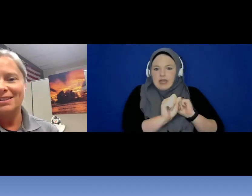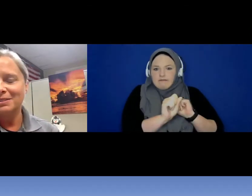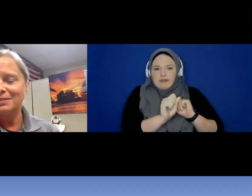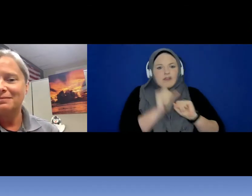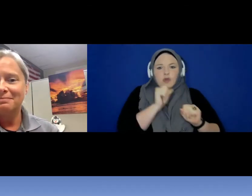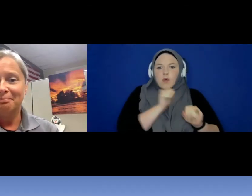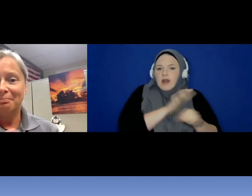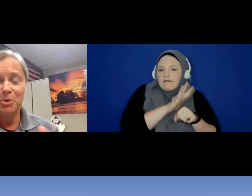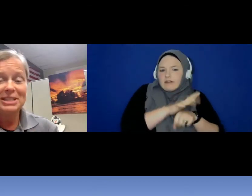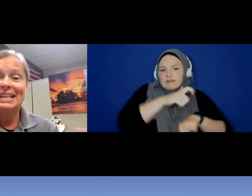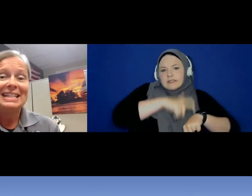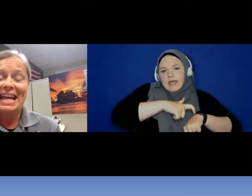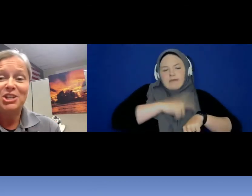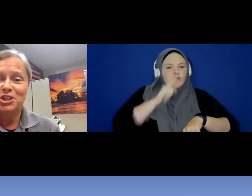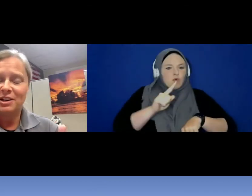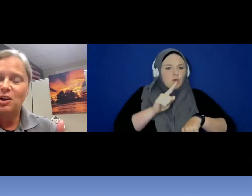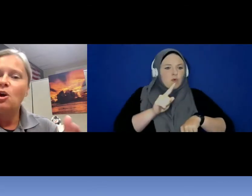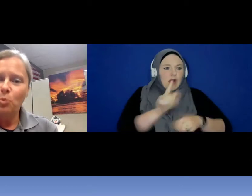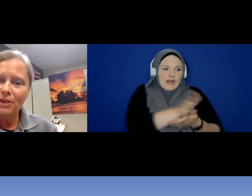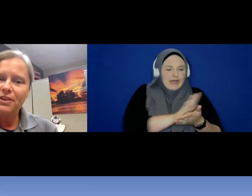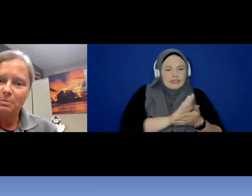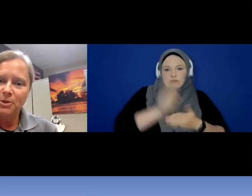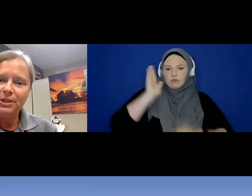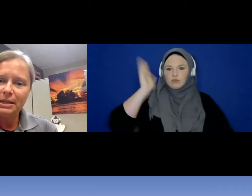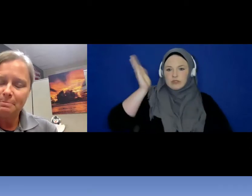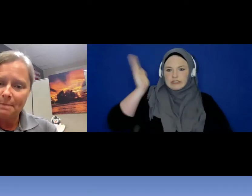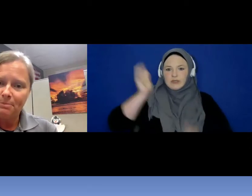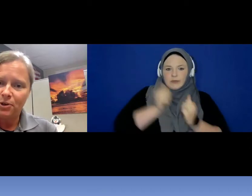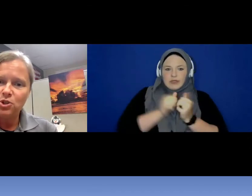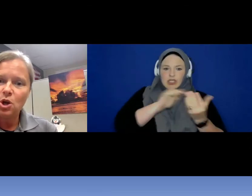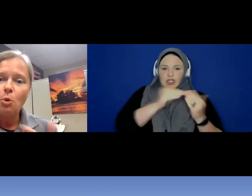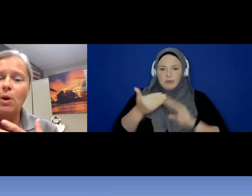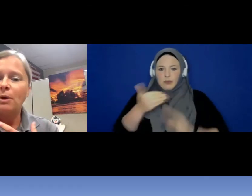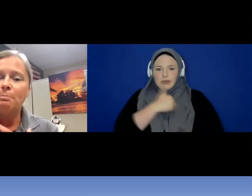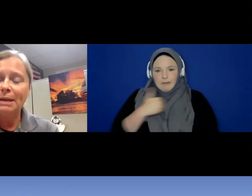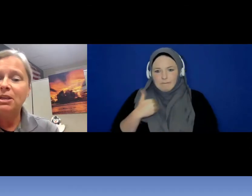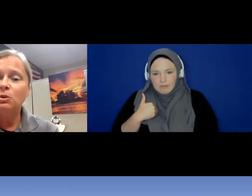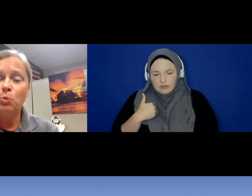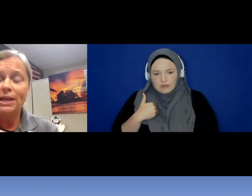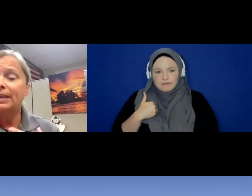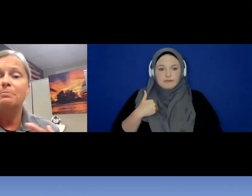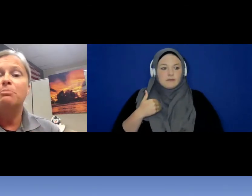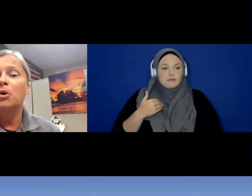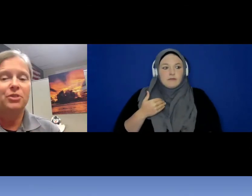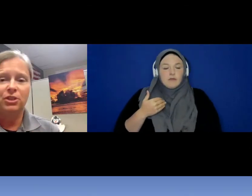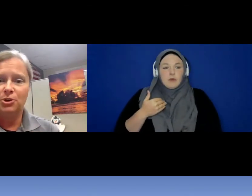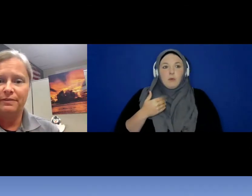presentation with community members where maybe we can both learn